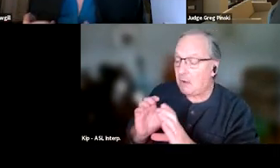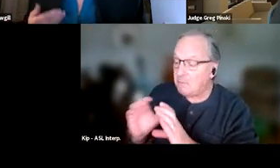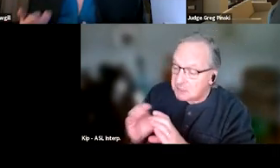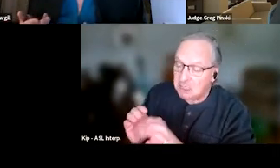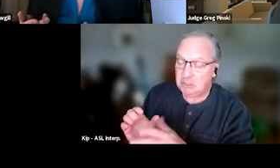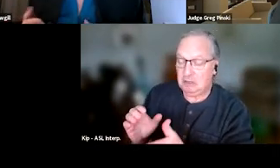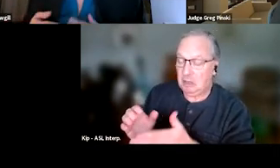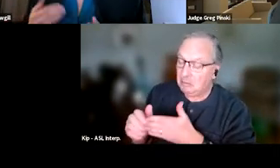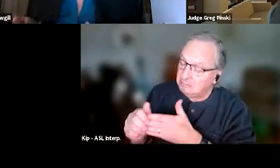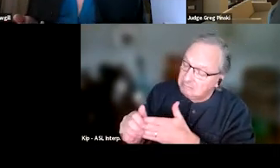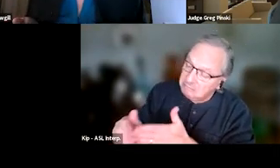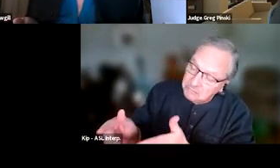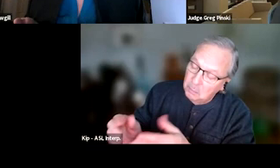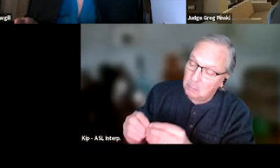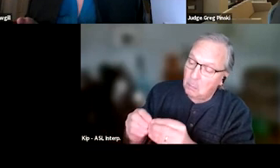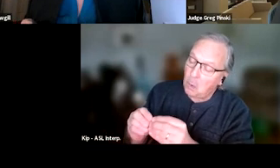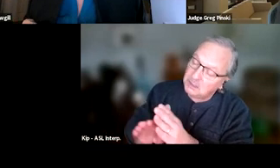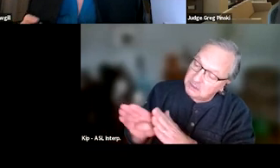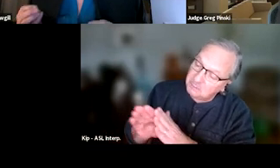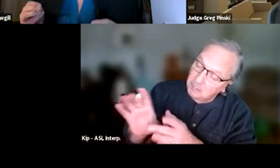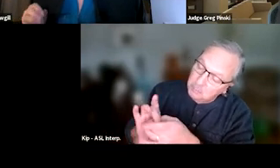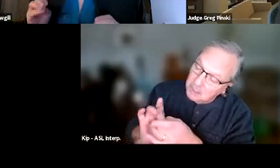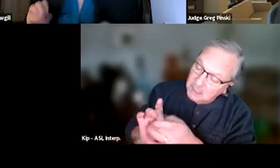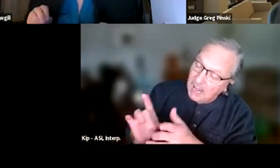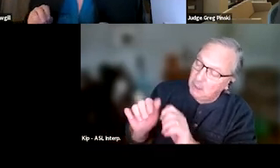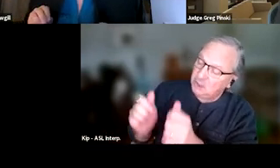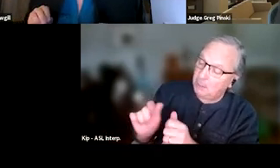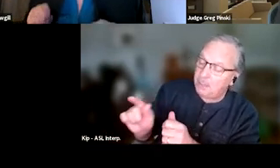but also being able to shape their behavior. So when you have staffing,